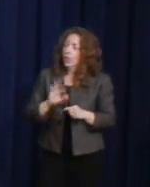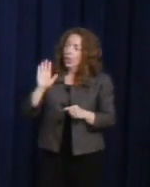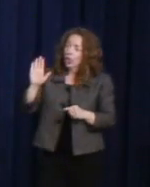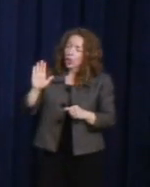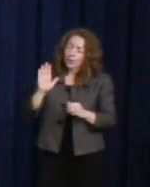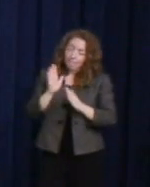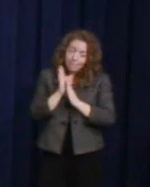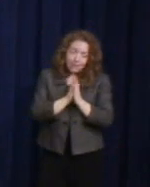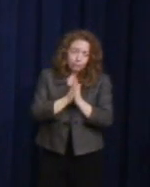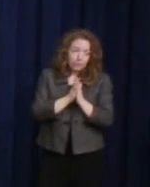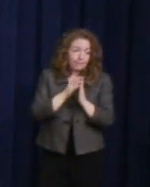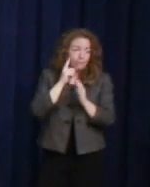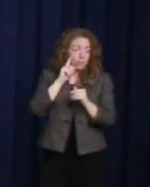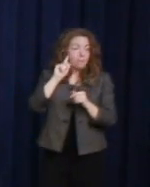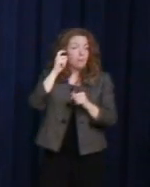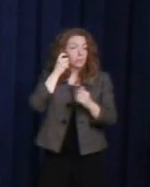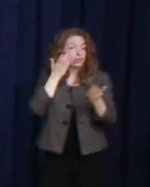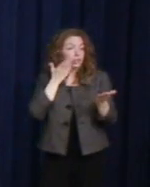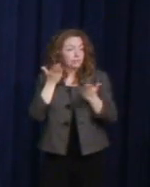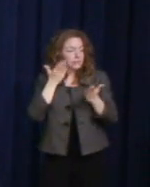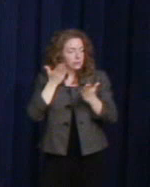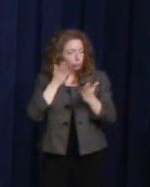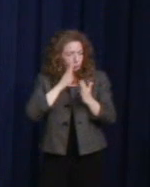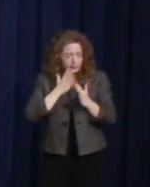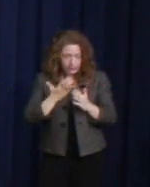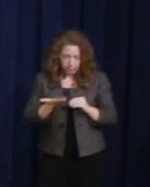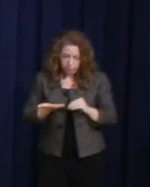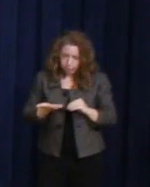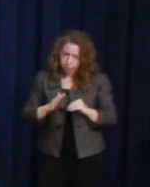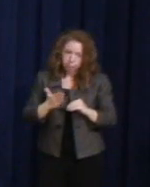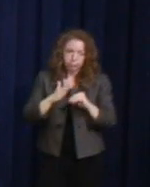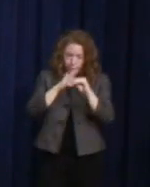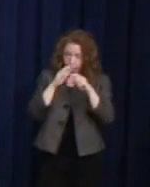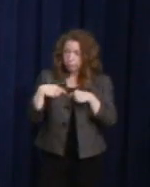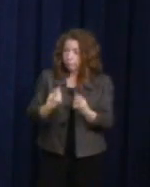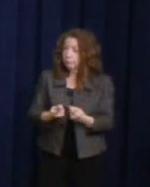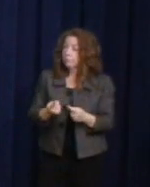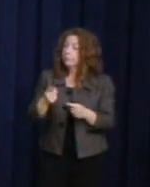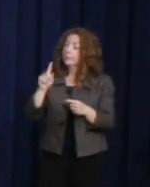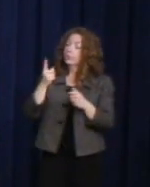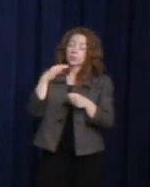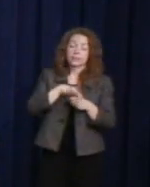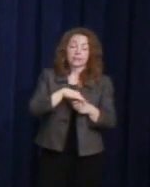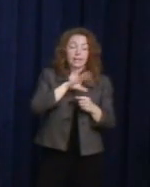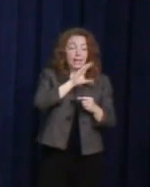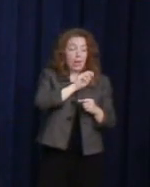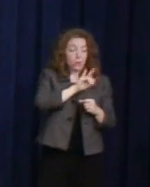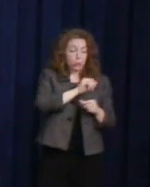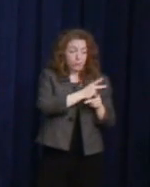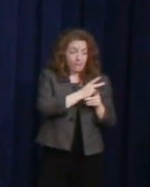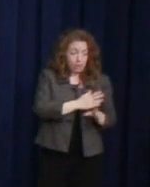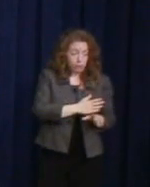grown stronger ever since. As a county supervisor, then a state legislator,